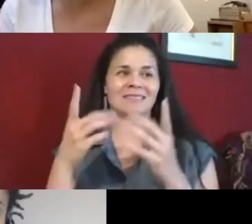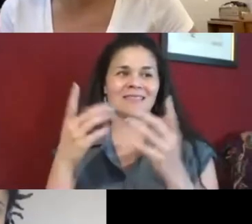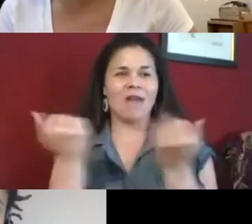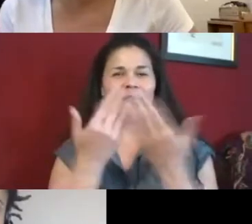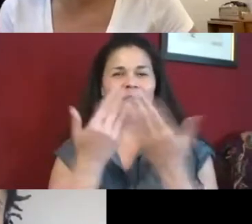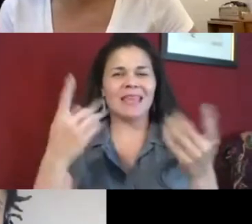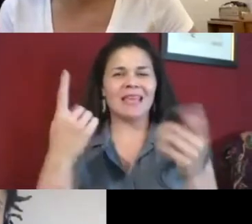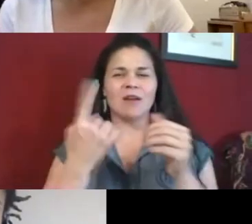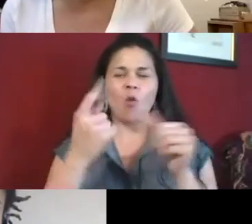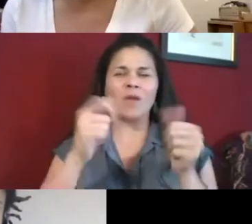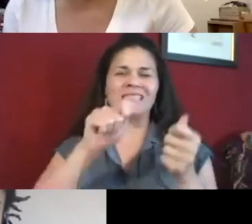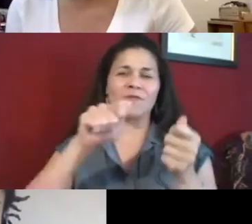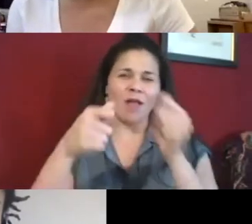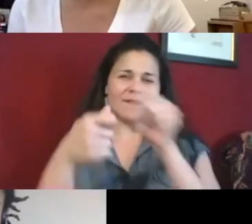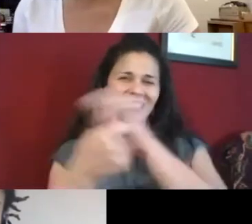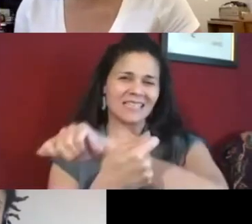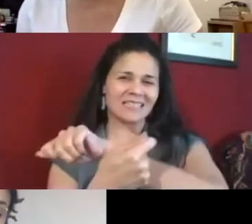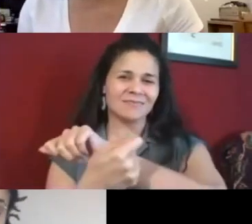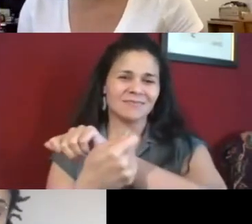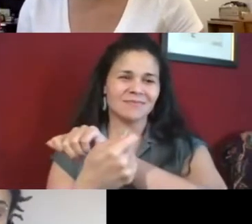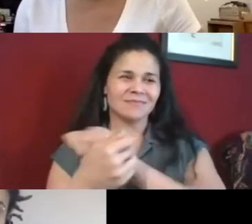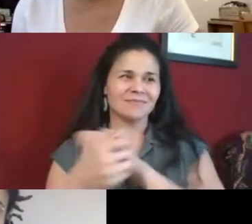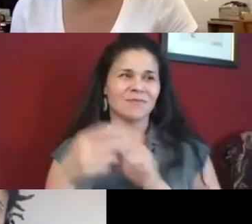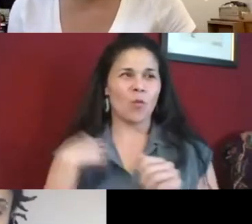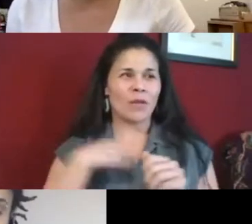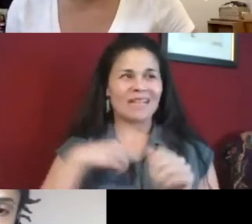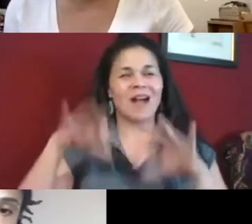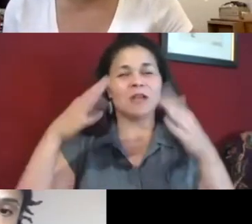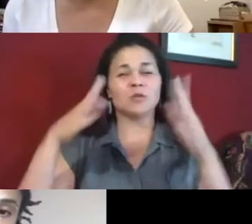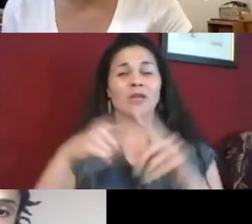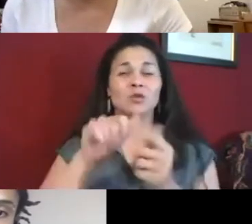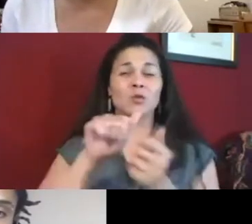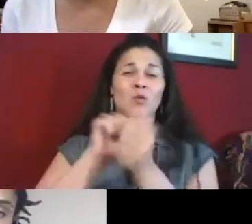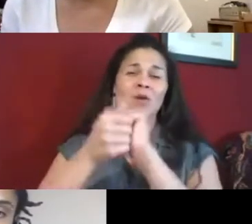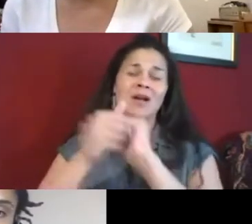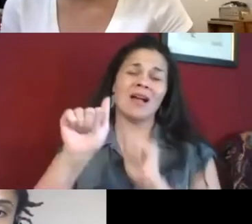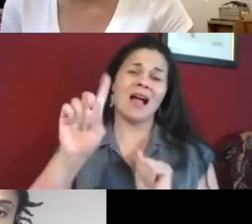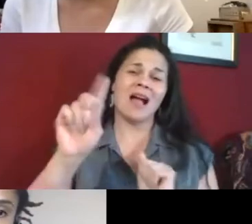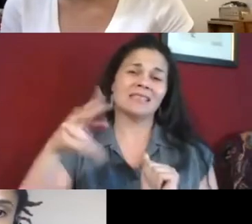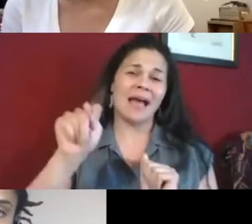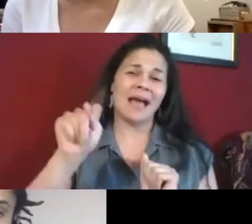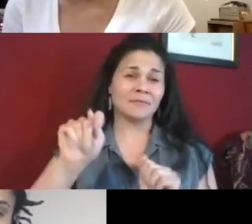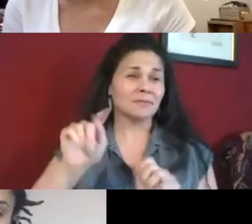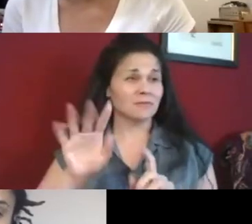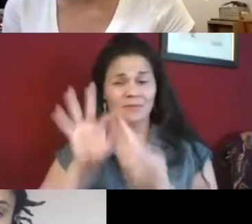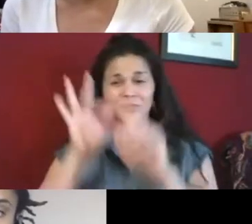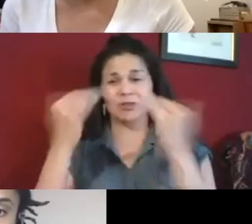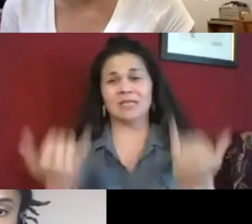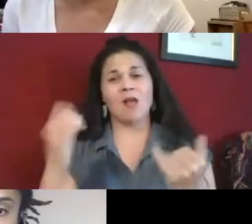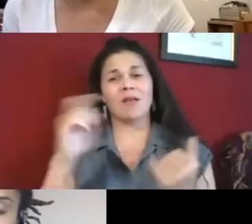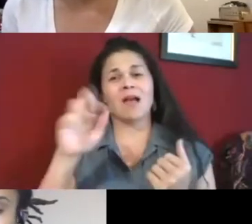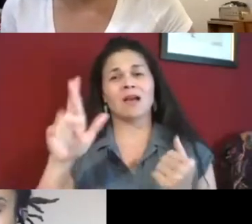they have to recalibrate those numbers. It's not- I mean, it's